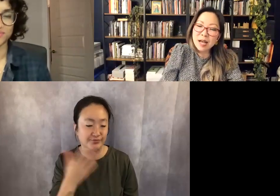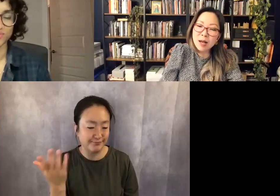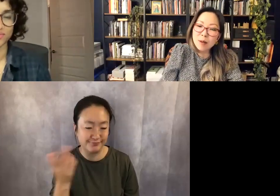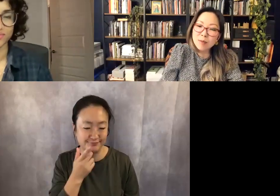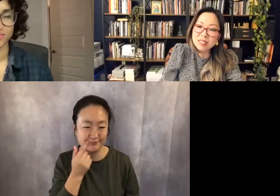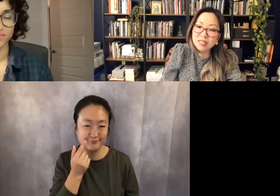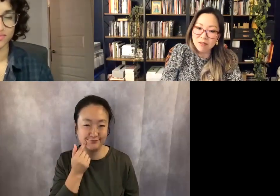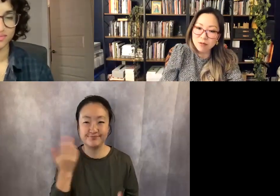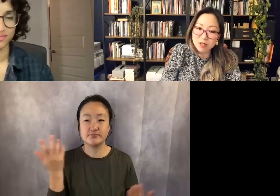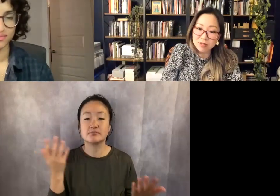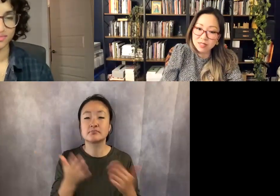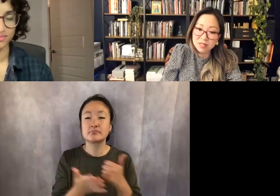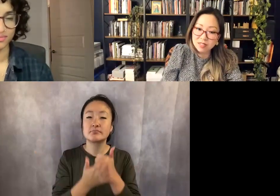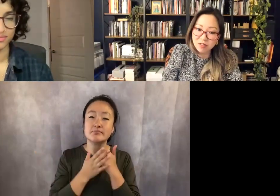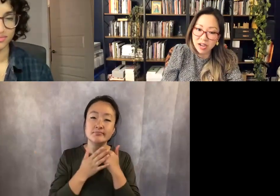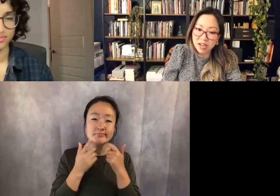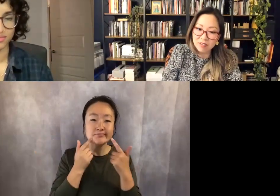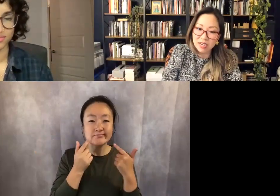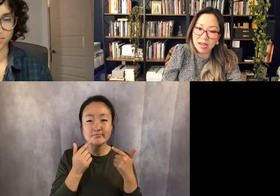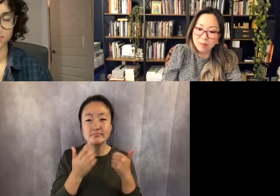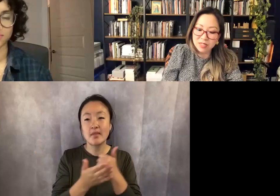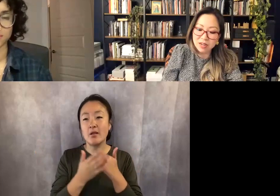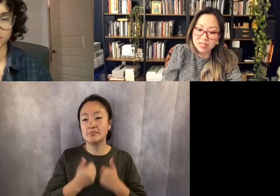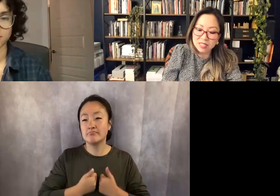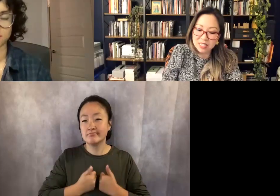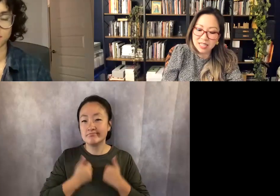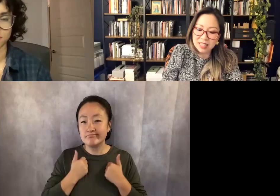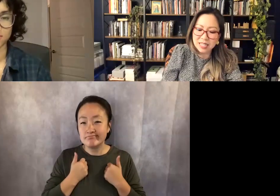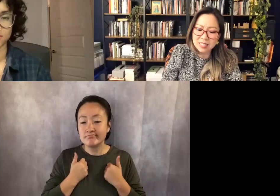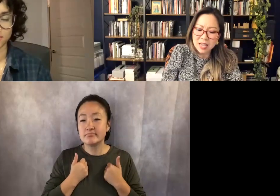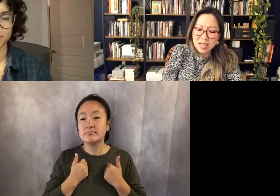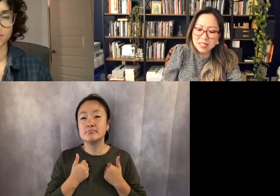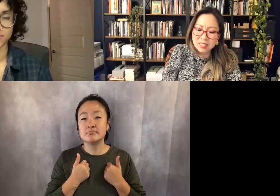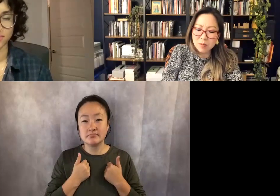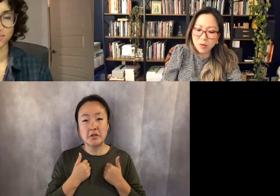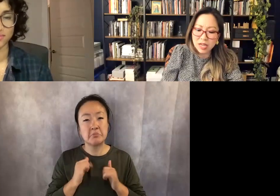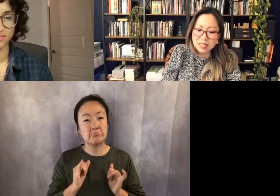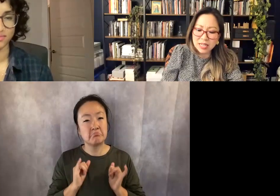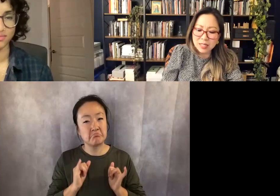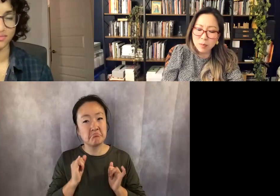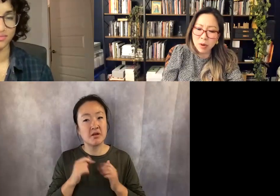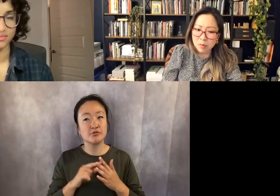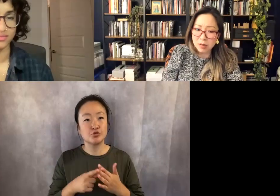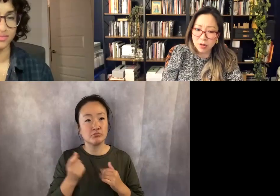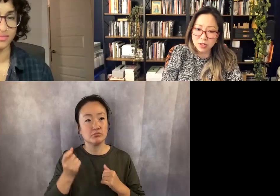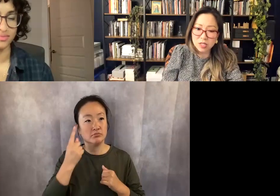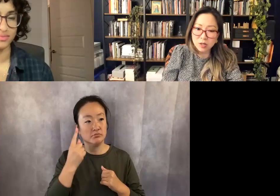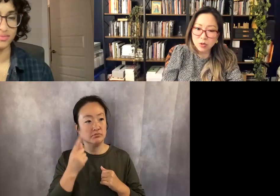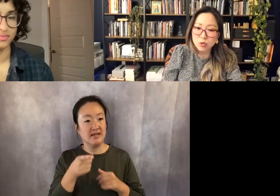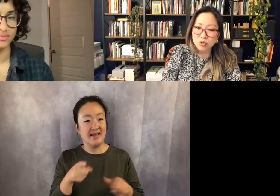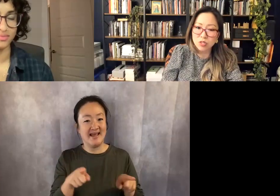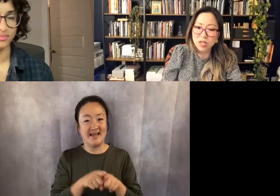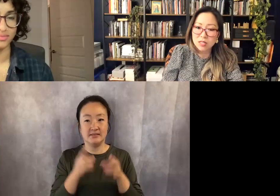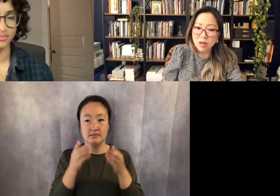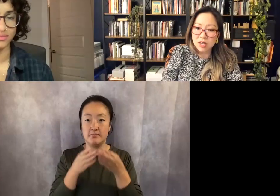helps us to laugh, which helps us to survive. And I'm starting to see that that's in some ways like as a public person who's talking